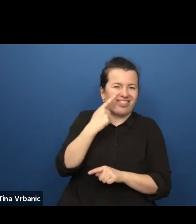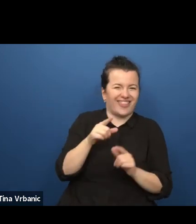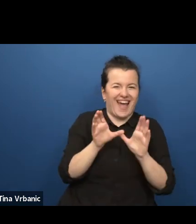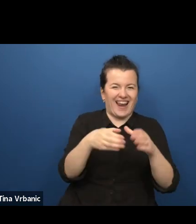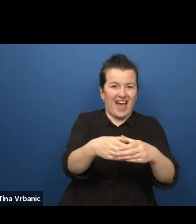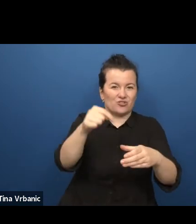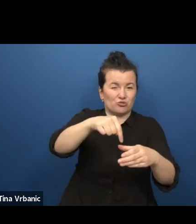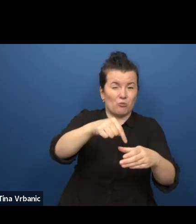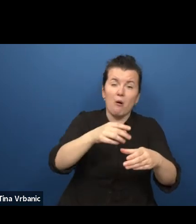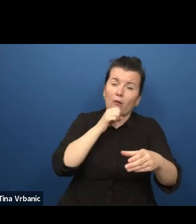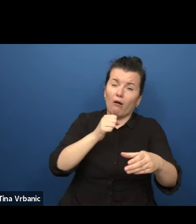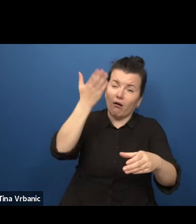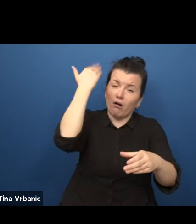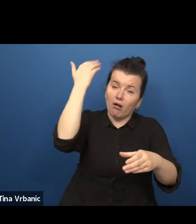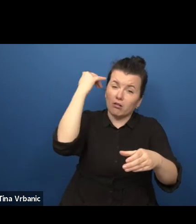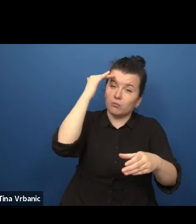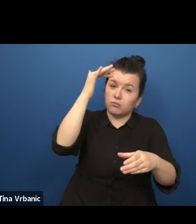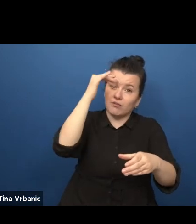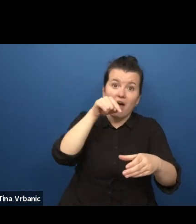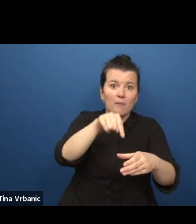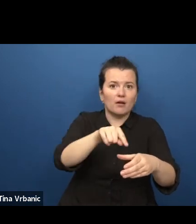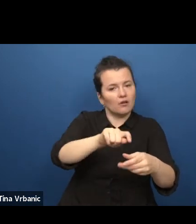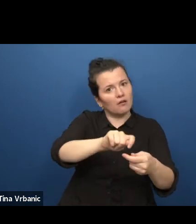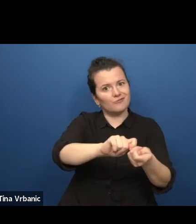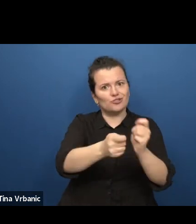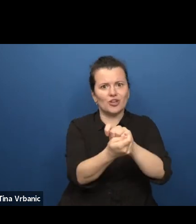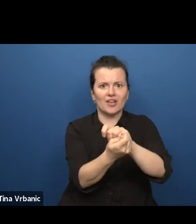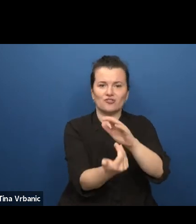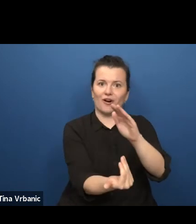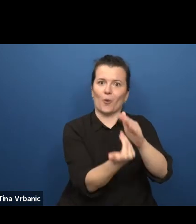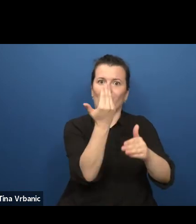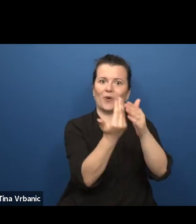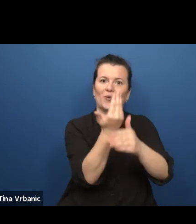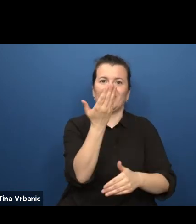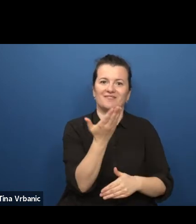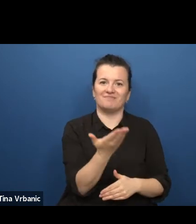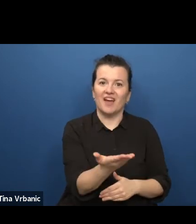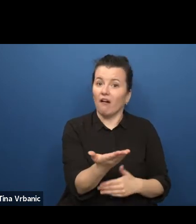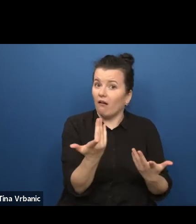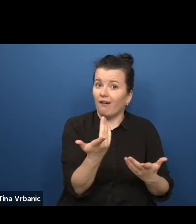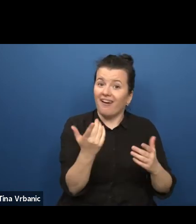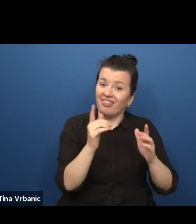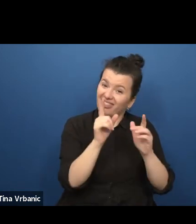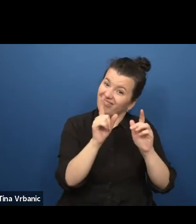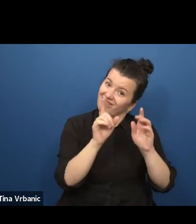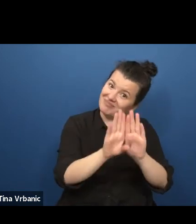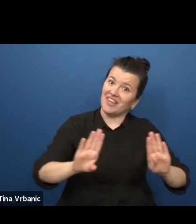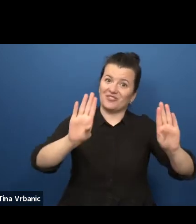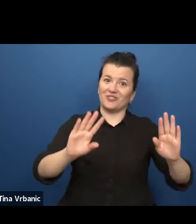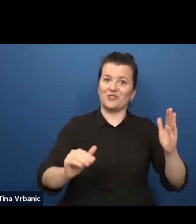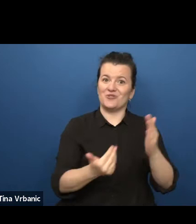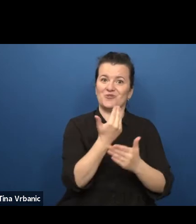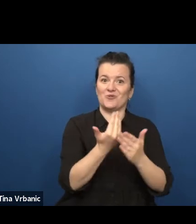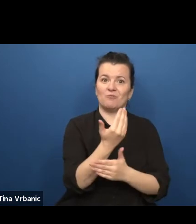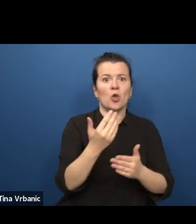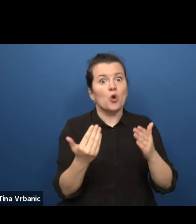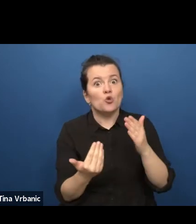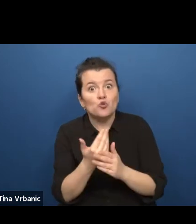starting point to reinvent your theatre practice and to reach out to new audiences.